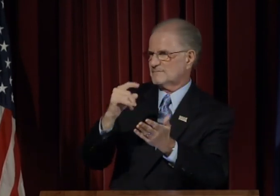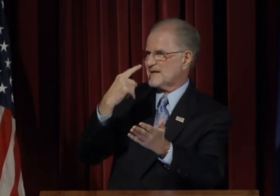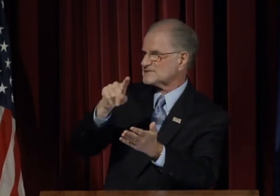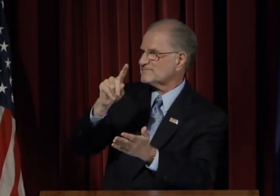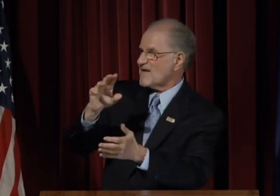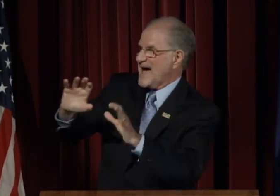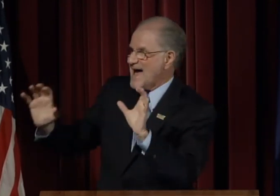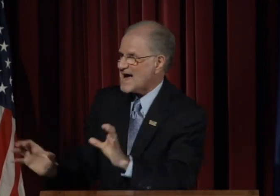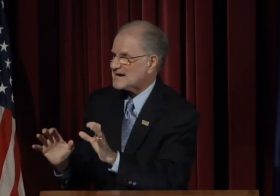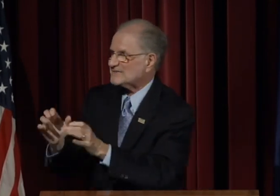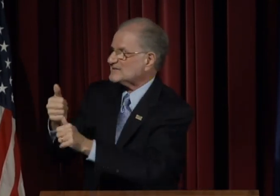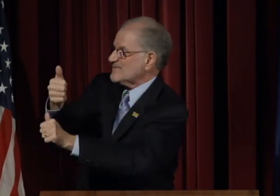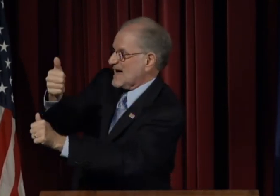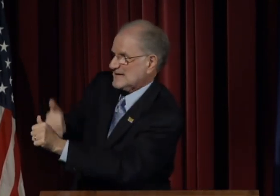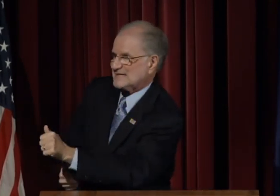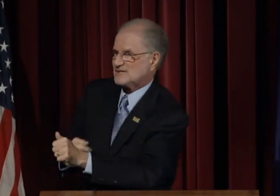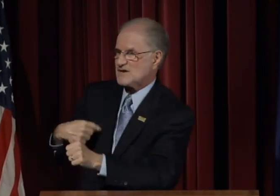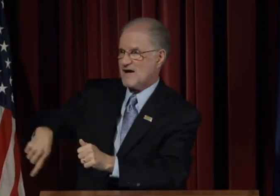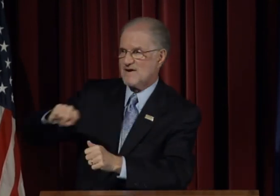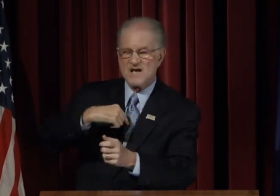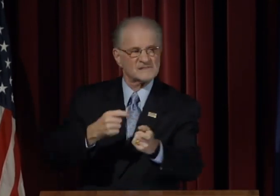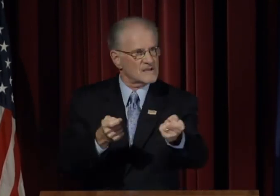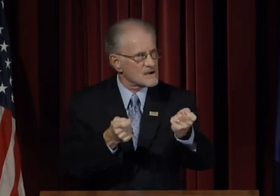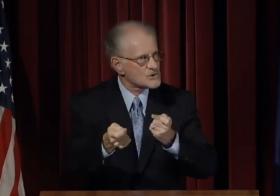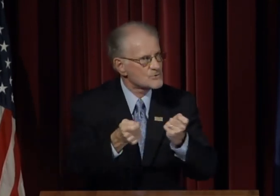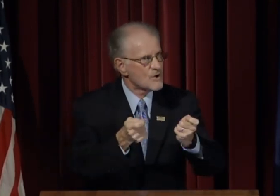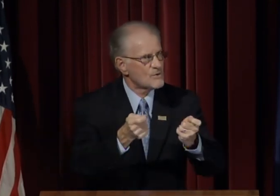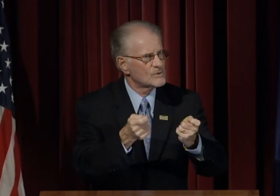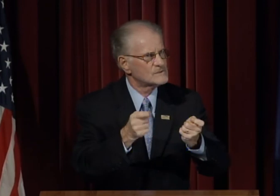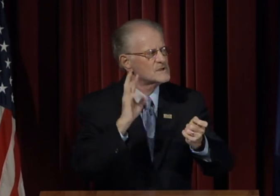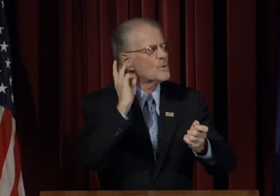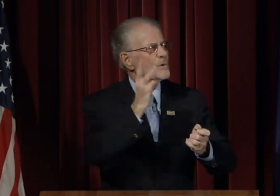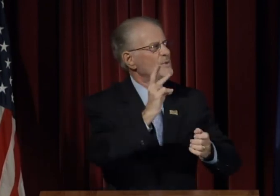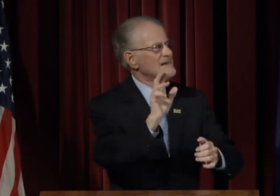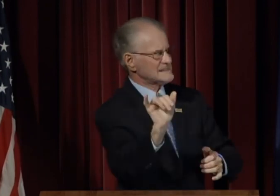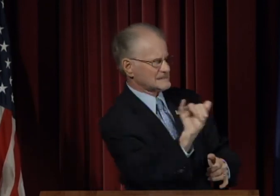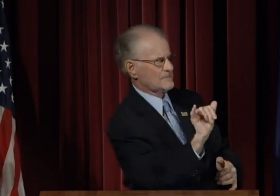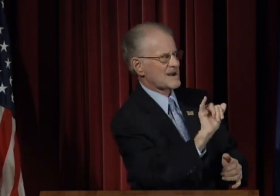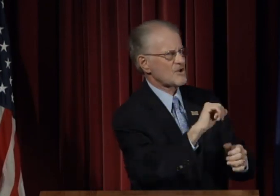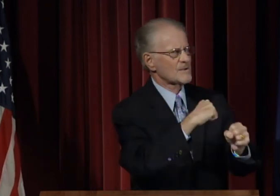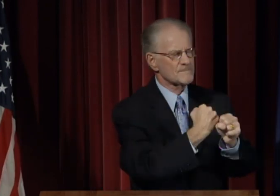As a Cabinet we pledge that for the activities each of us controls we will similarly